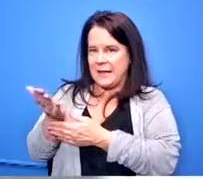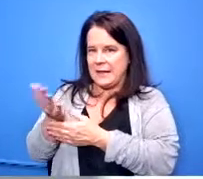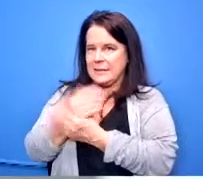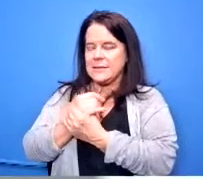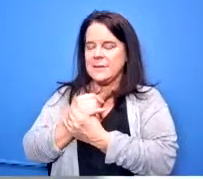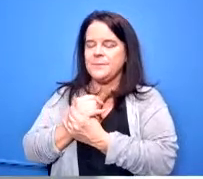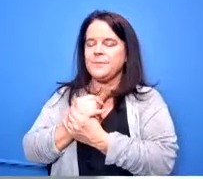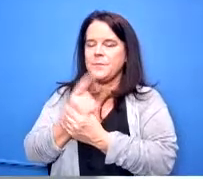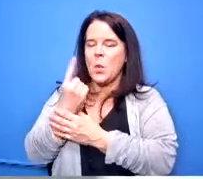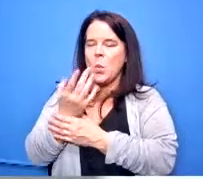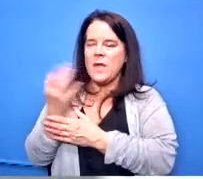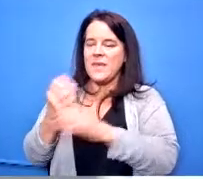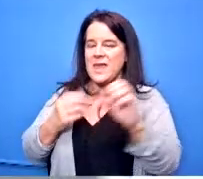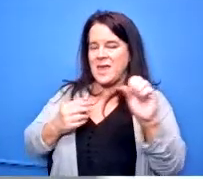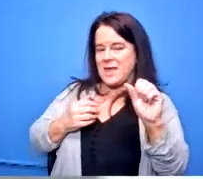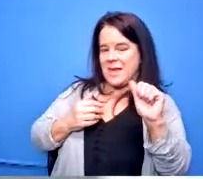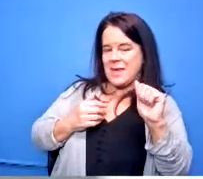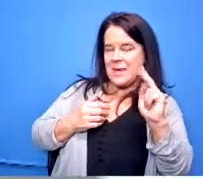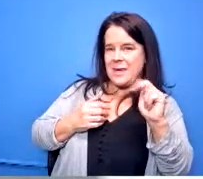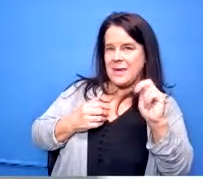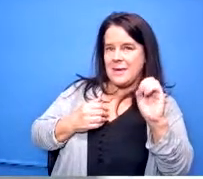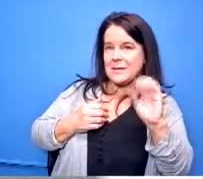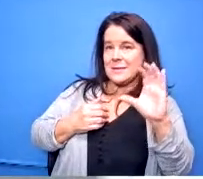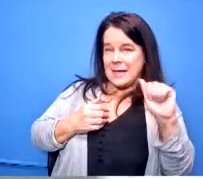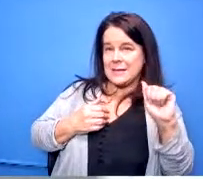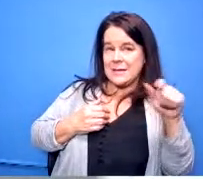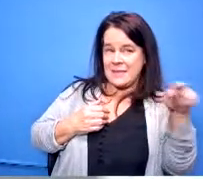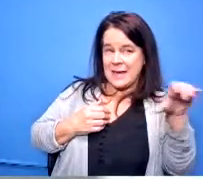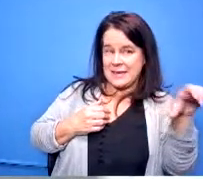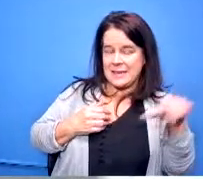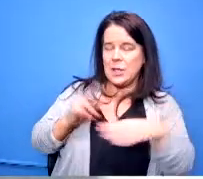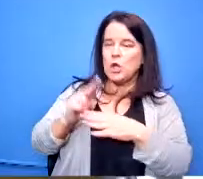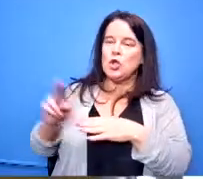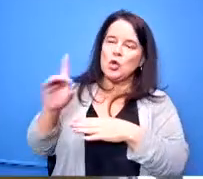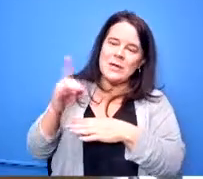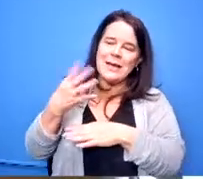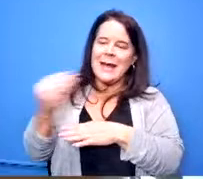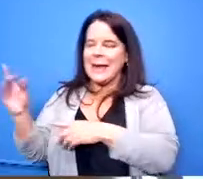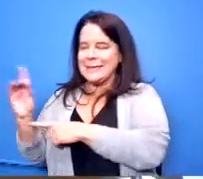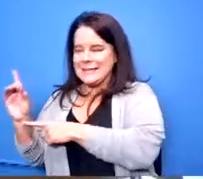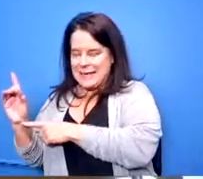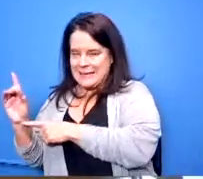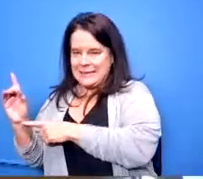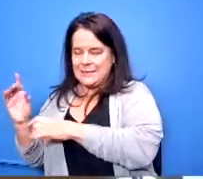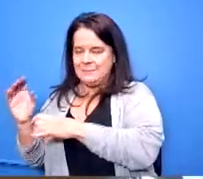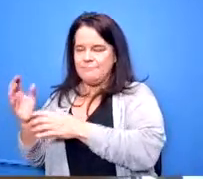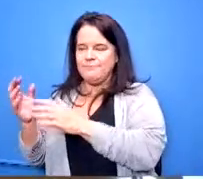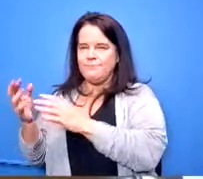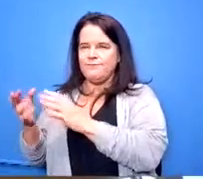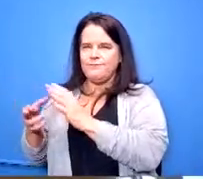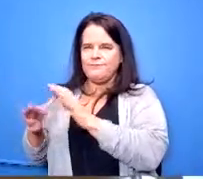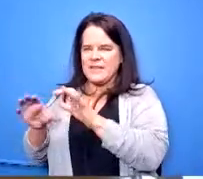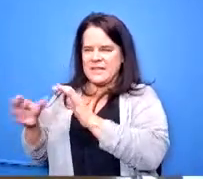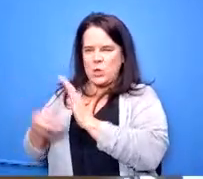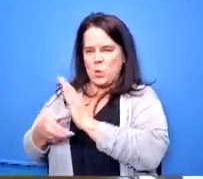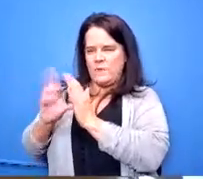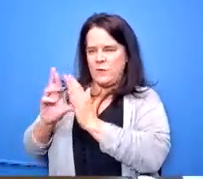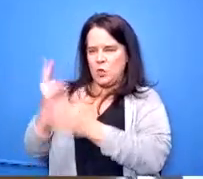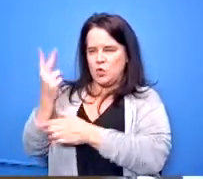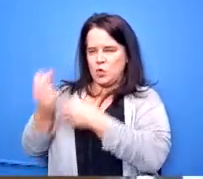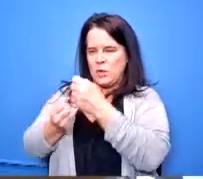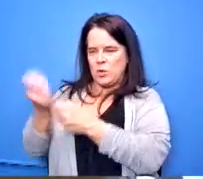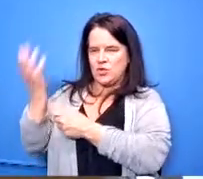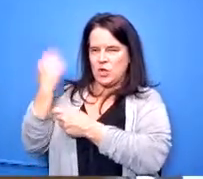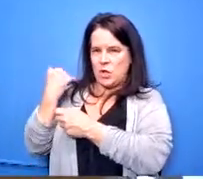skanska did um ud and dayton did a review um i think it was two years ago they took that review